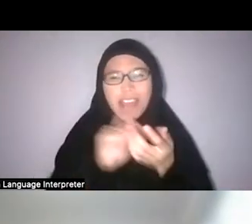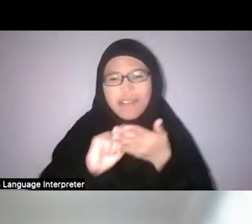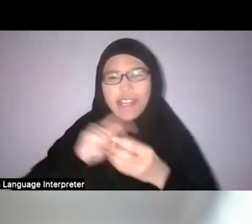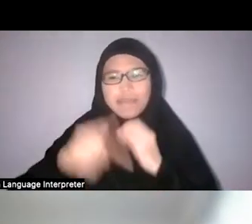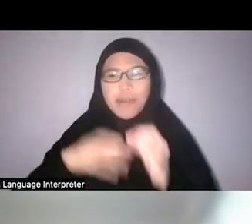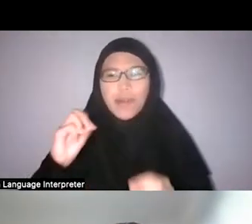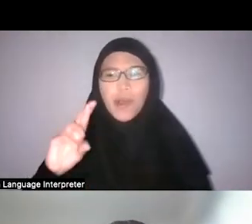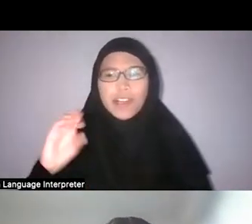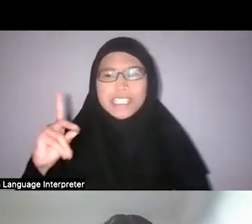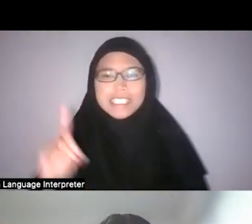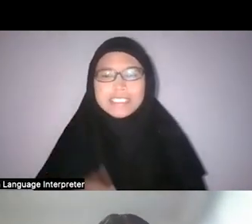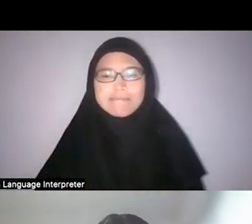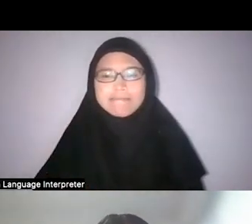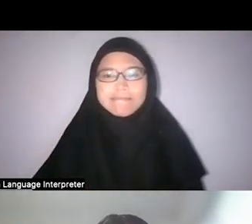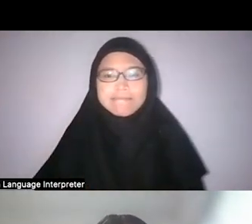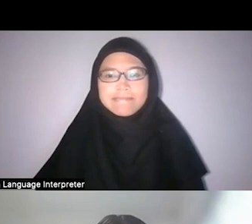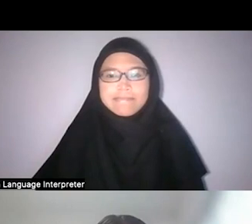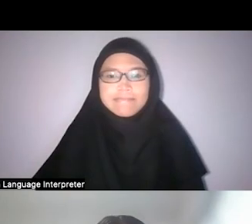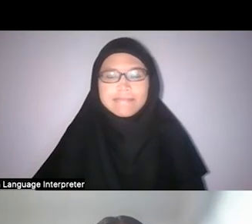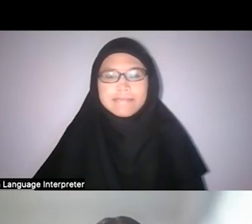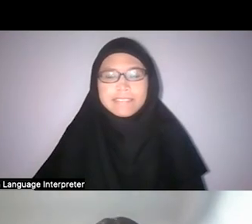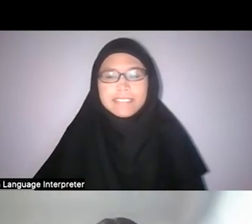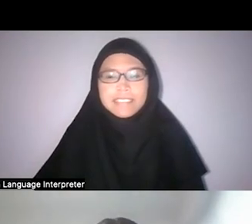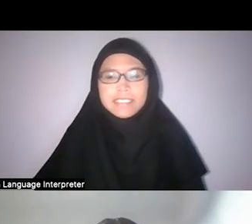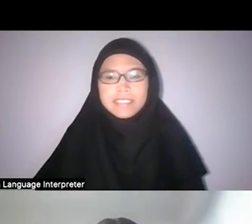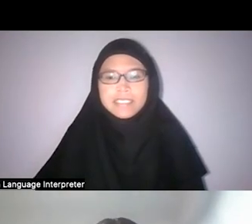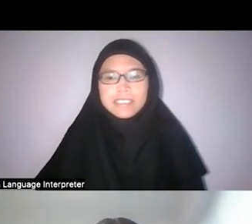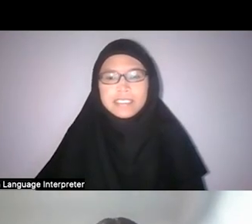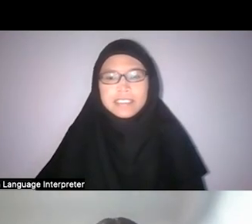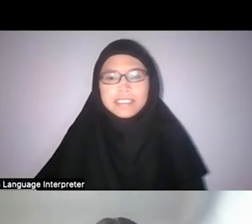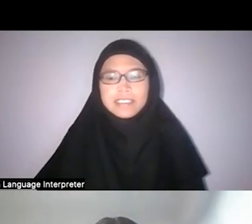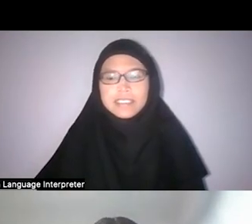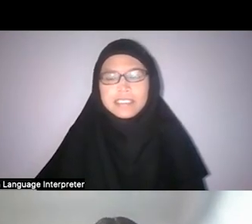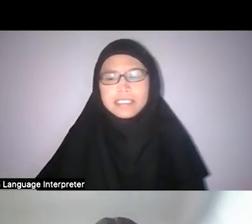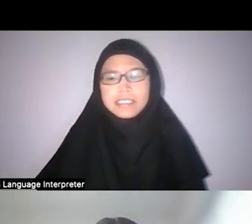The last thing I wanted to do was write about orchids in a way that could